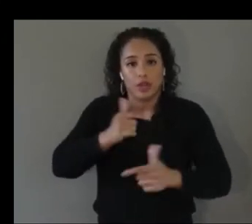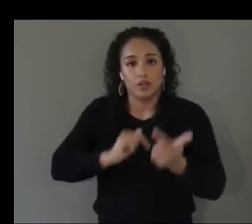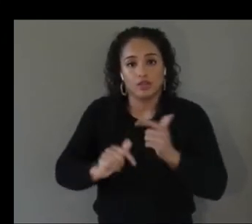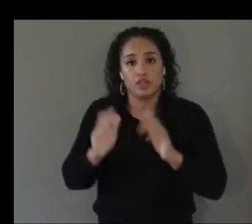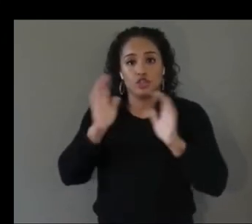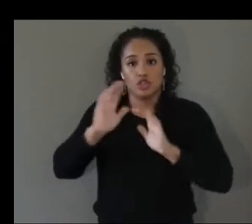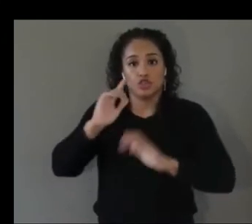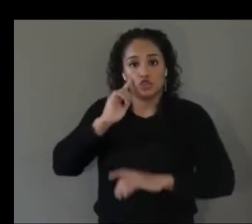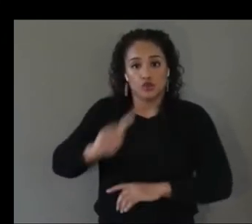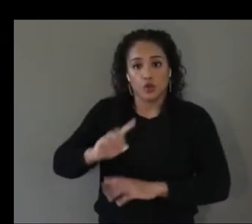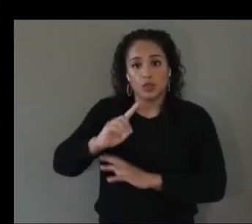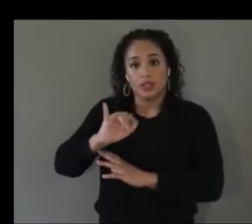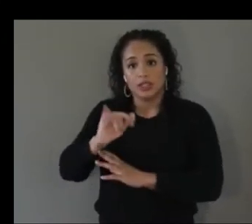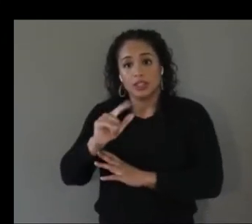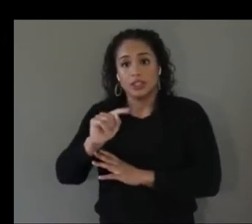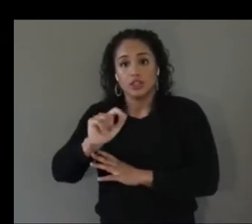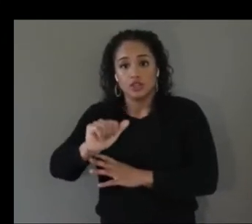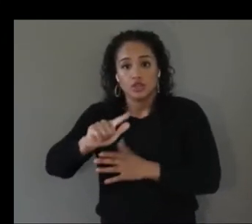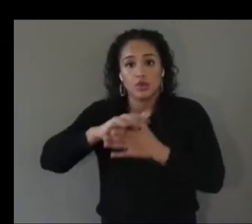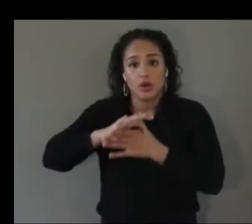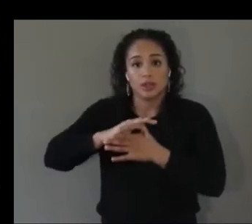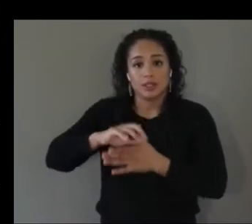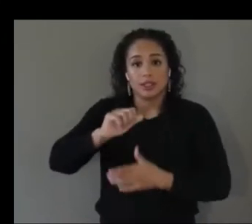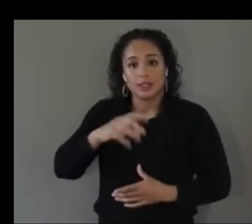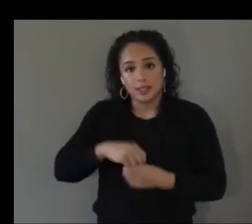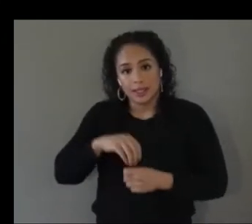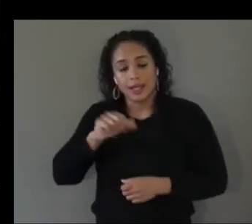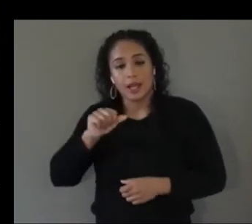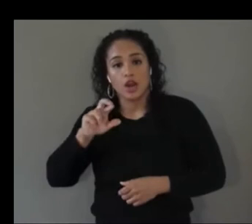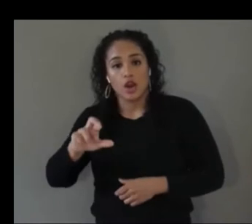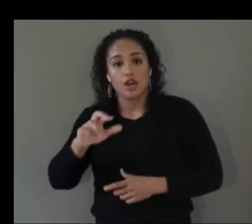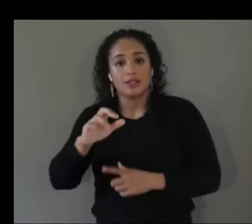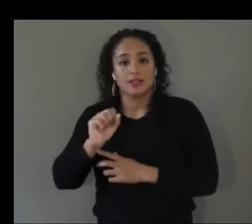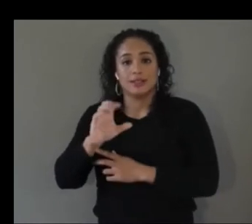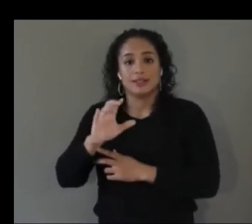about content in a scene so for instance imagine you're using an augmented reality museum app you